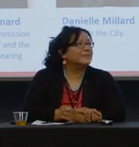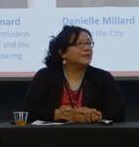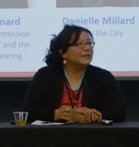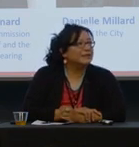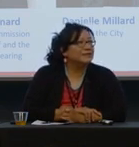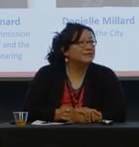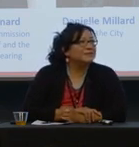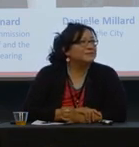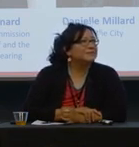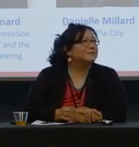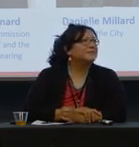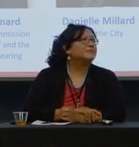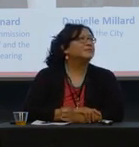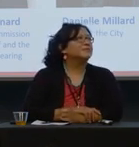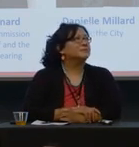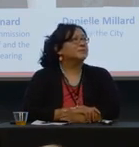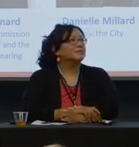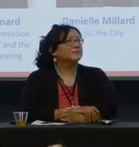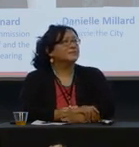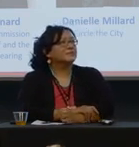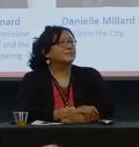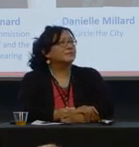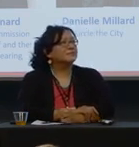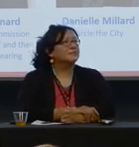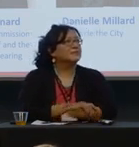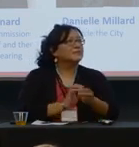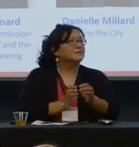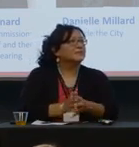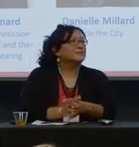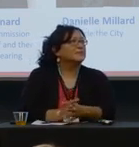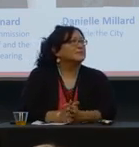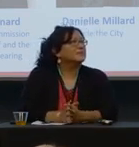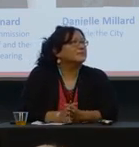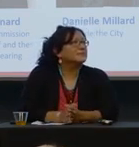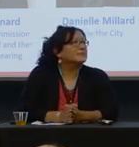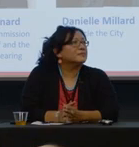The microphone. - Yep, there's a microphone. Great, thank you Michelle.